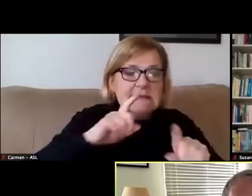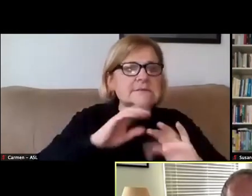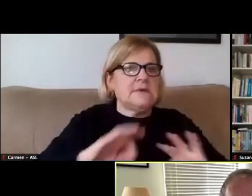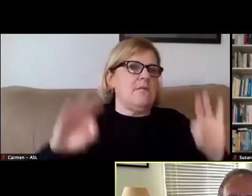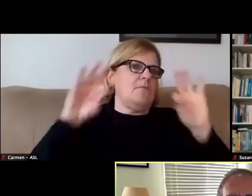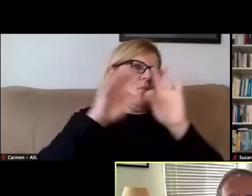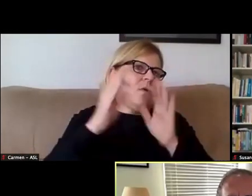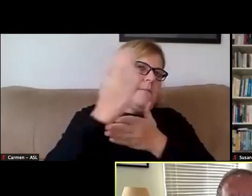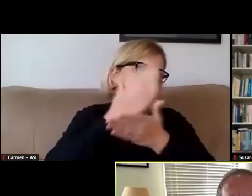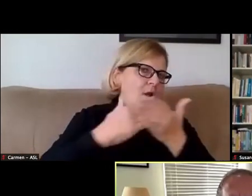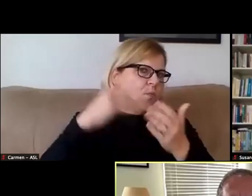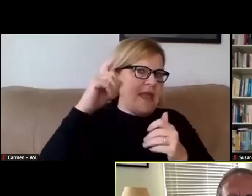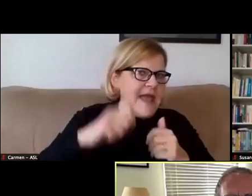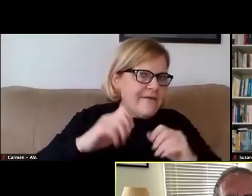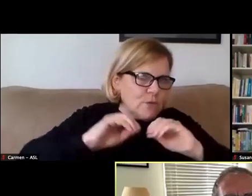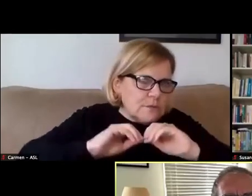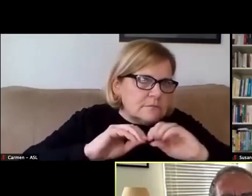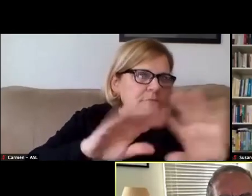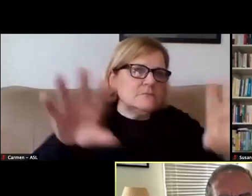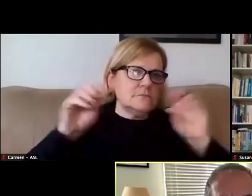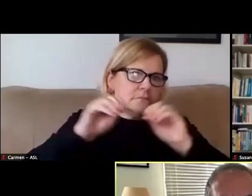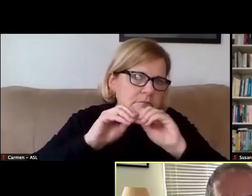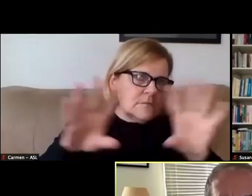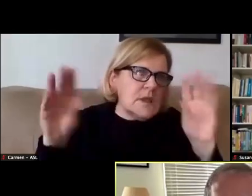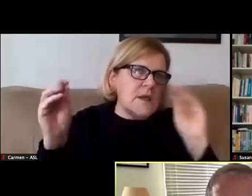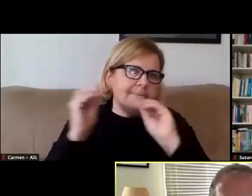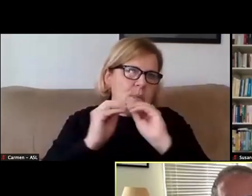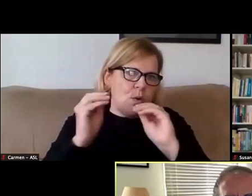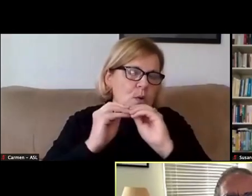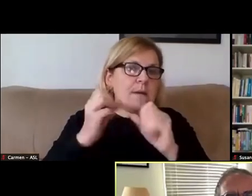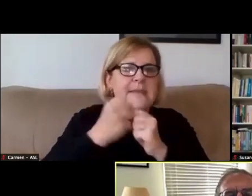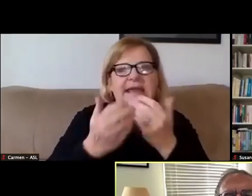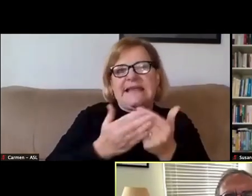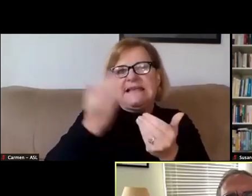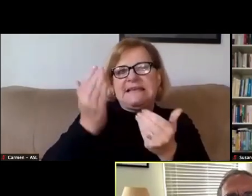that we need to deploy more aggressively and make it easier to access,